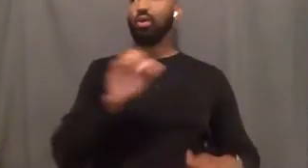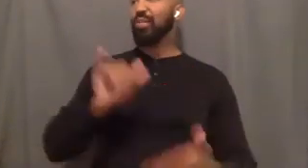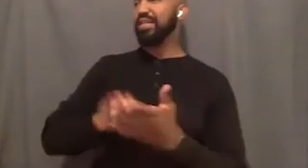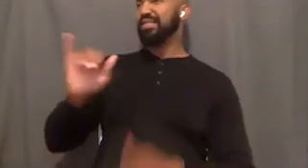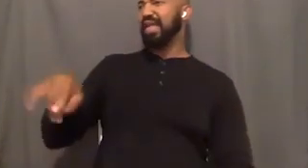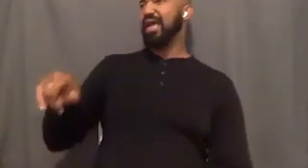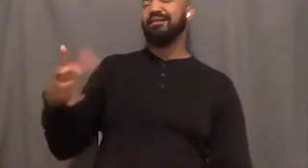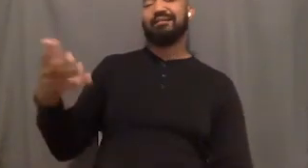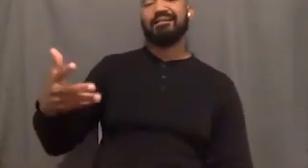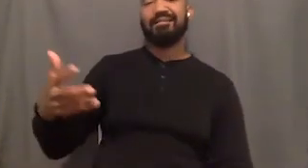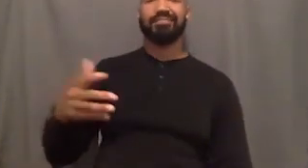Um,